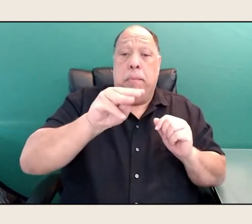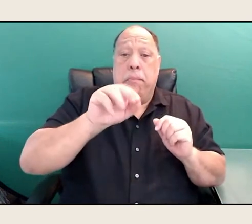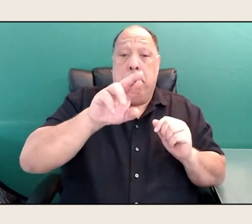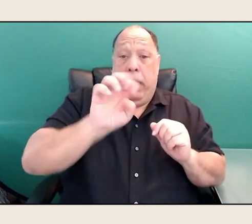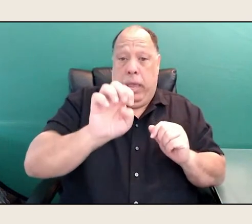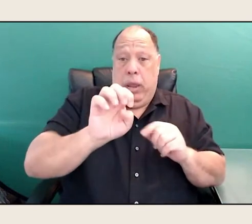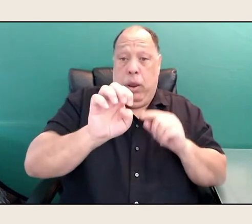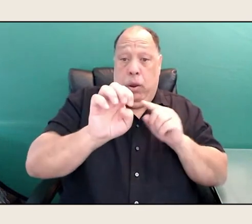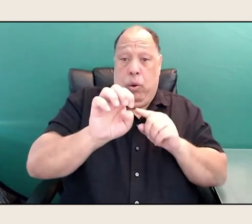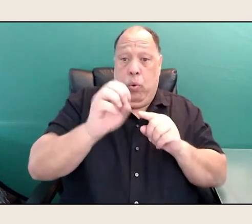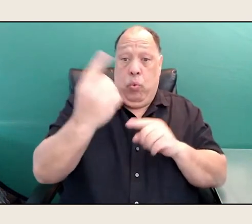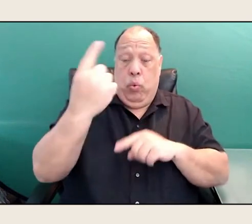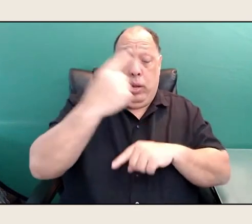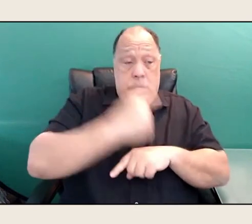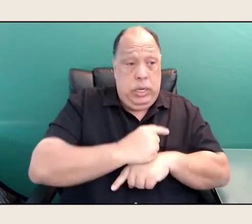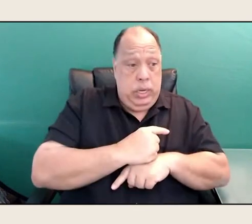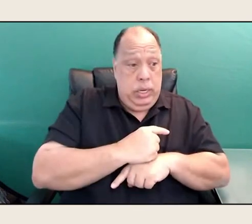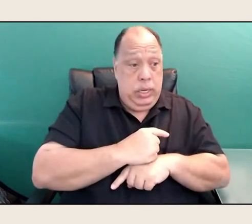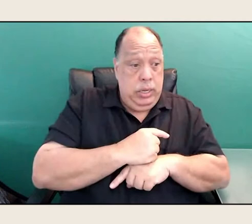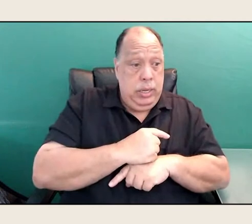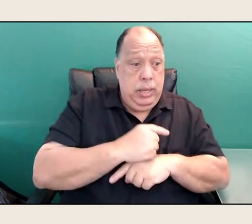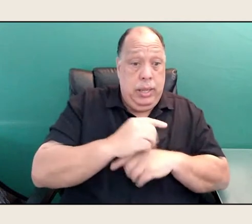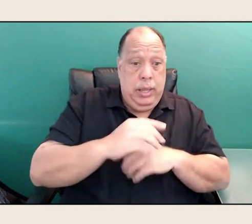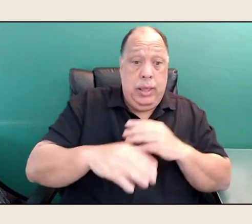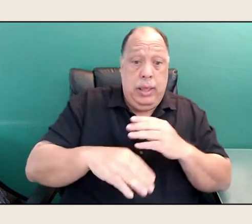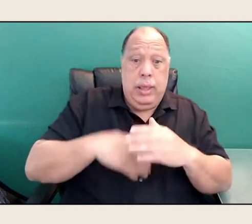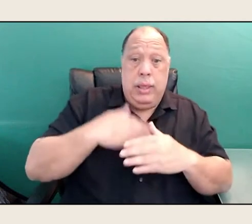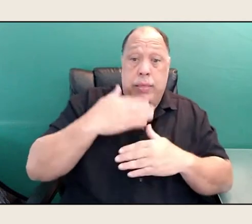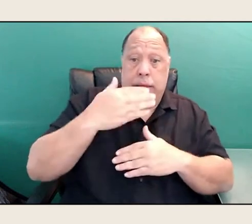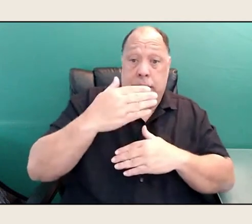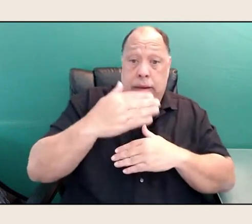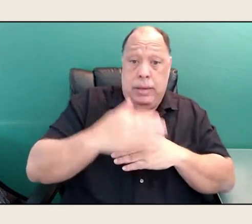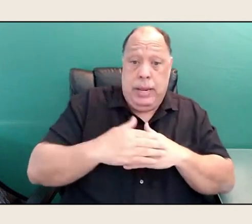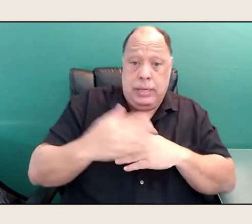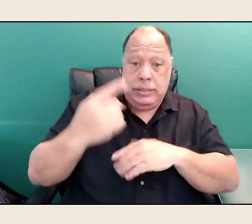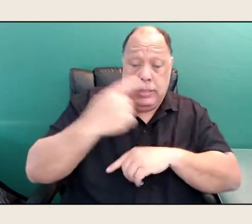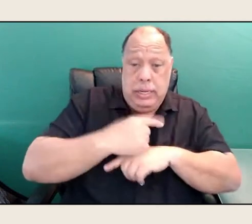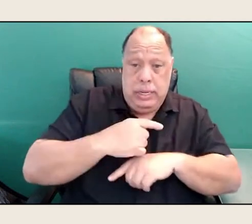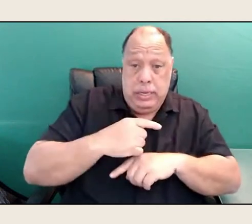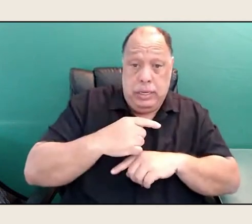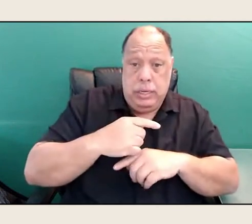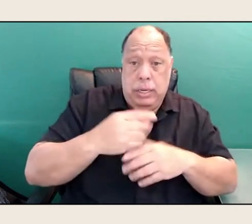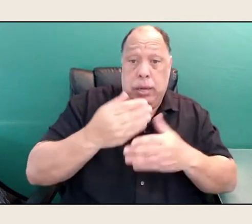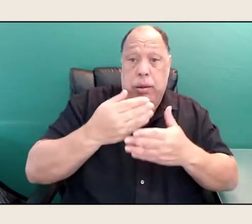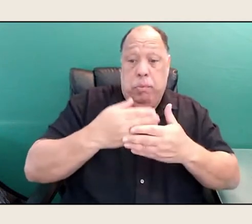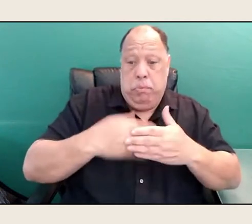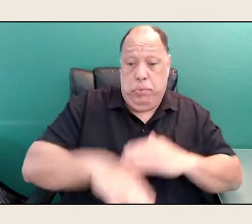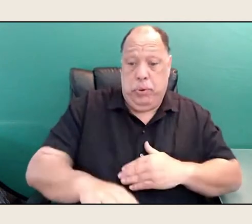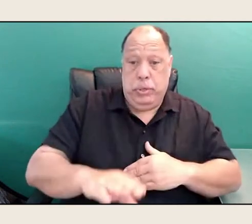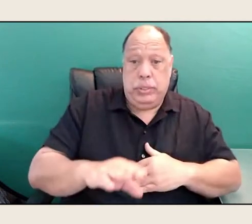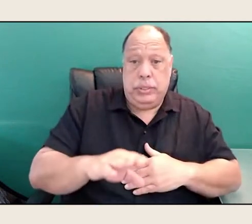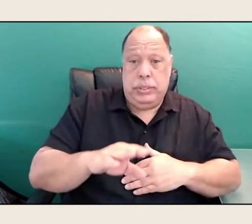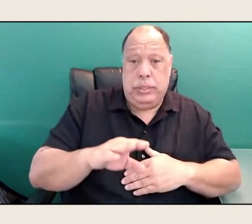and then the next day, she had given birth to the foal, and I was with a group of women,